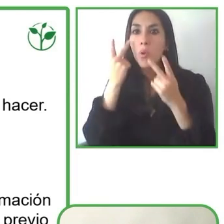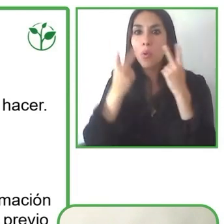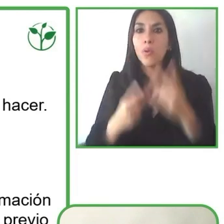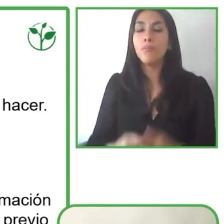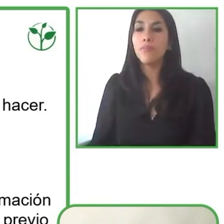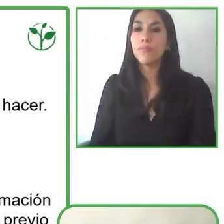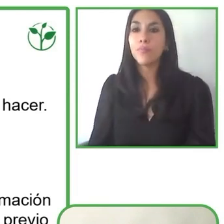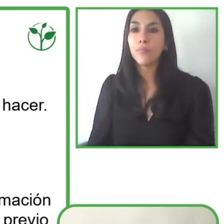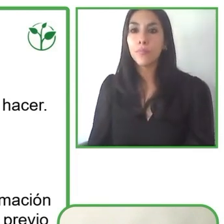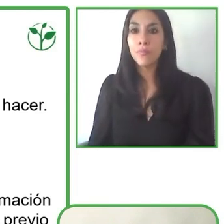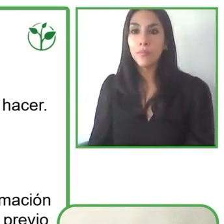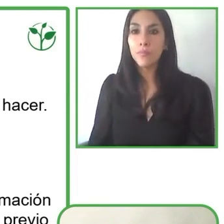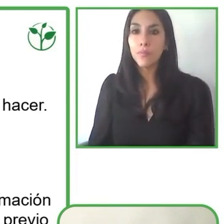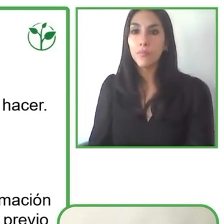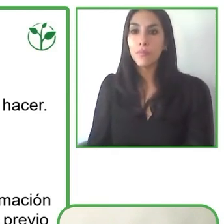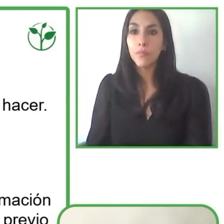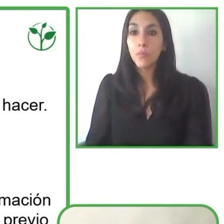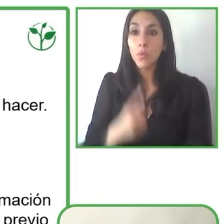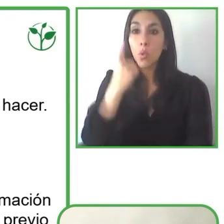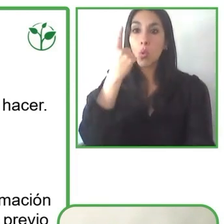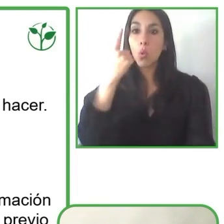But as soon as the keys of our operation.